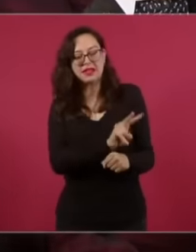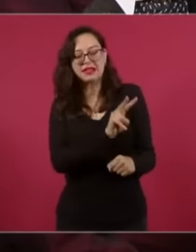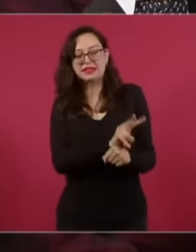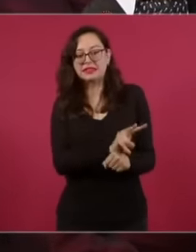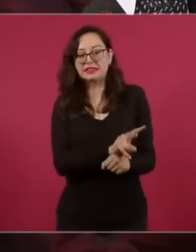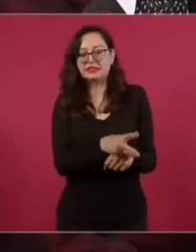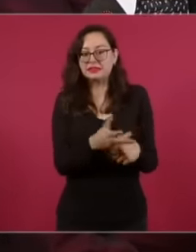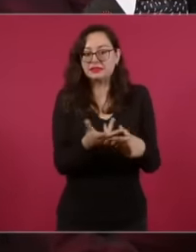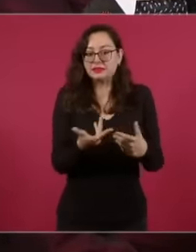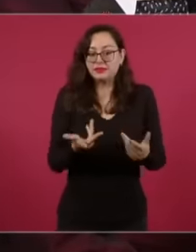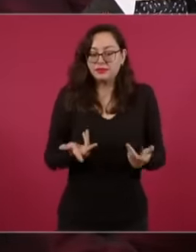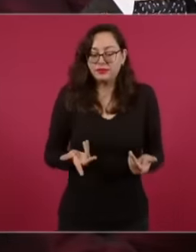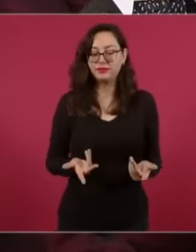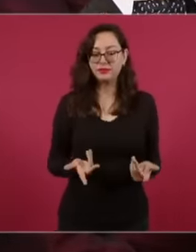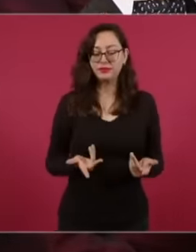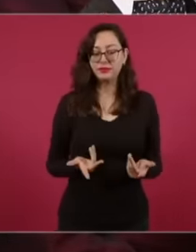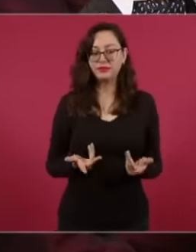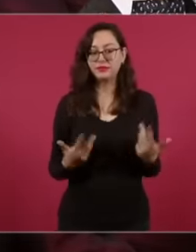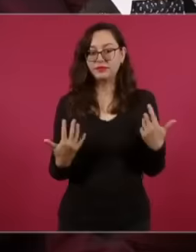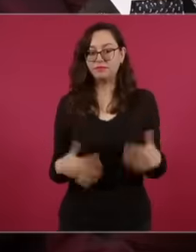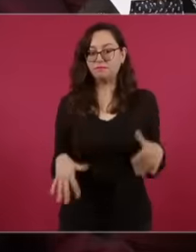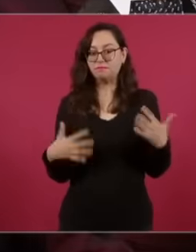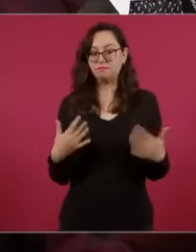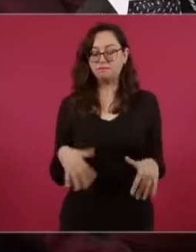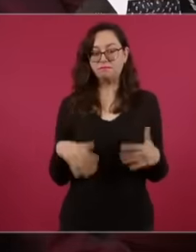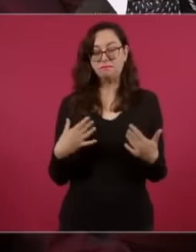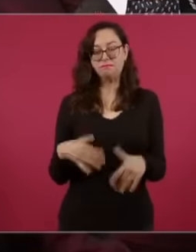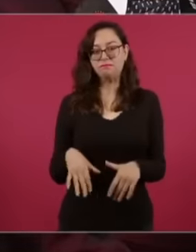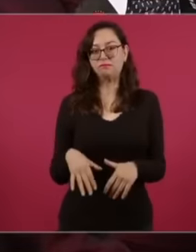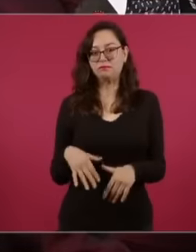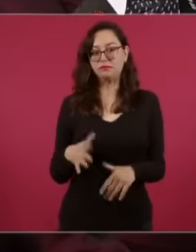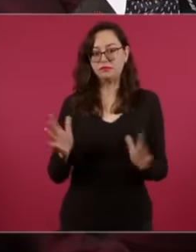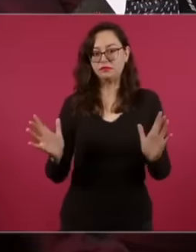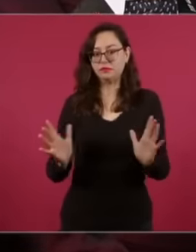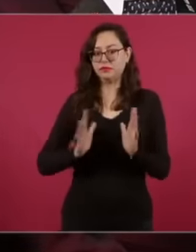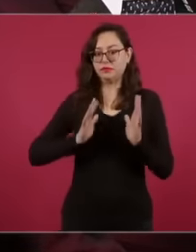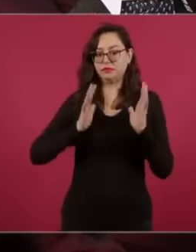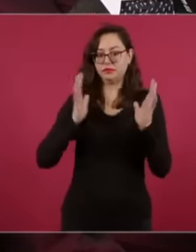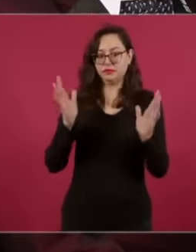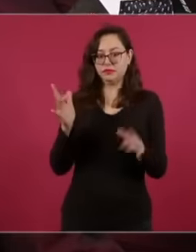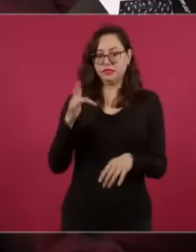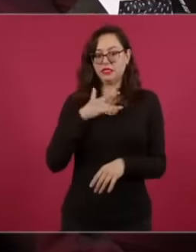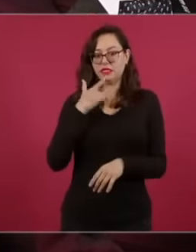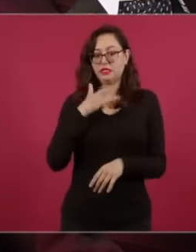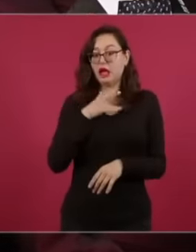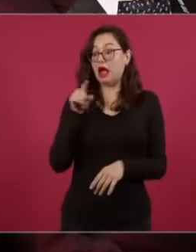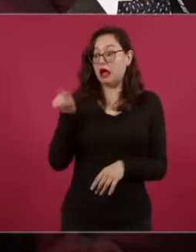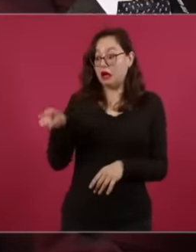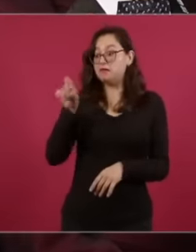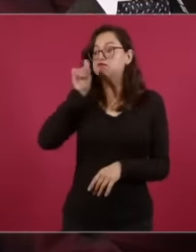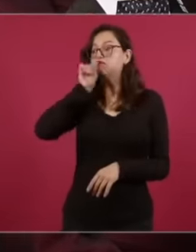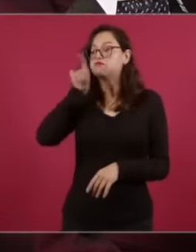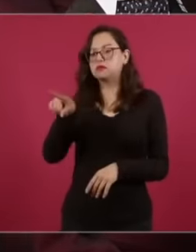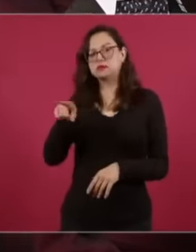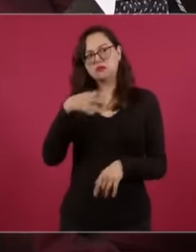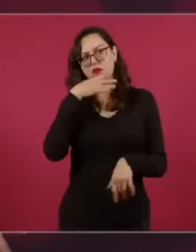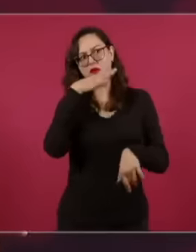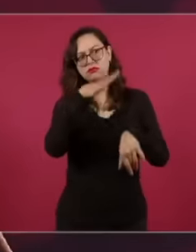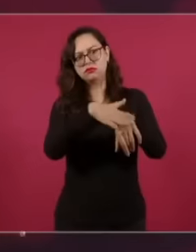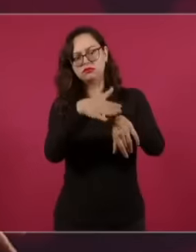highly consumed product, so I was very struck by the fact that he himself reported that he was